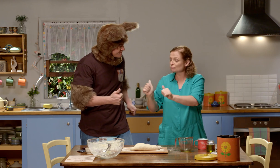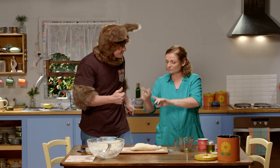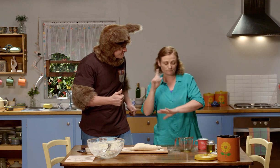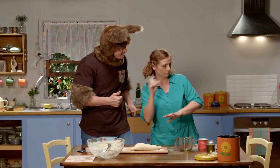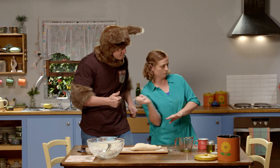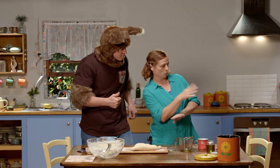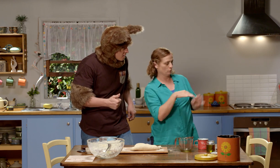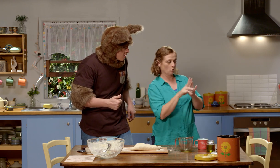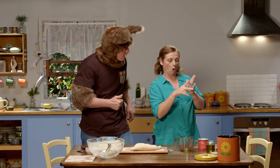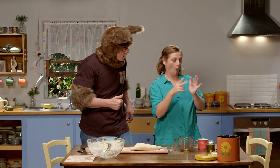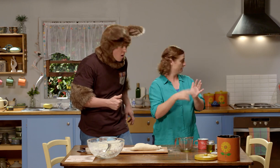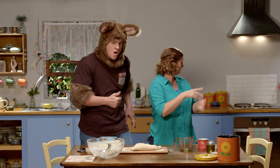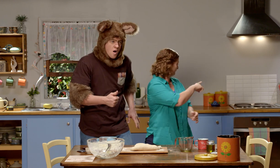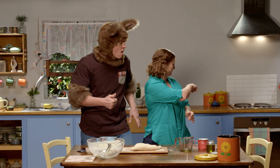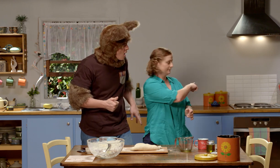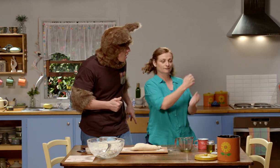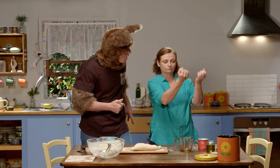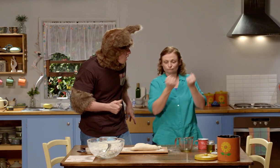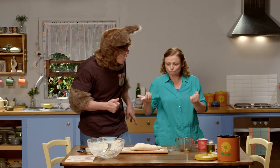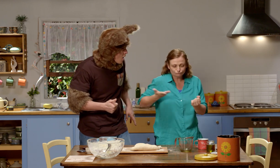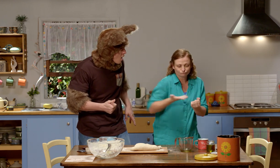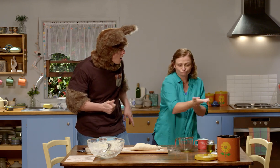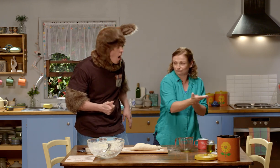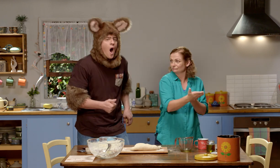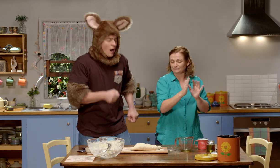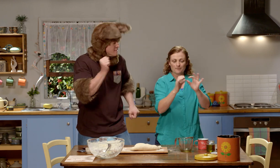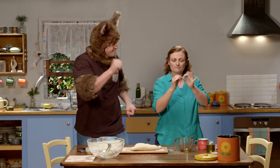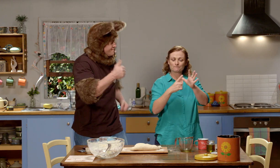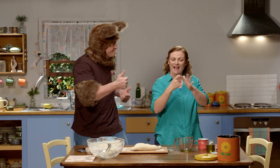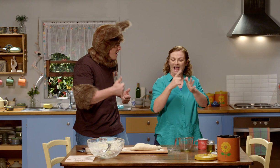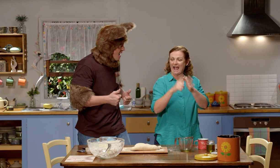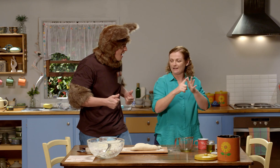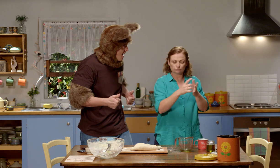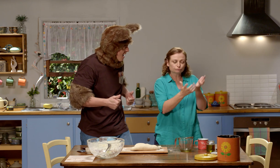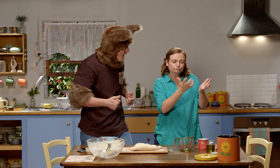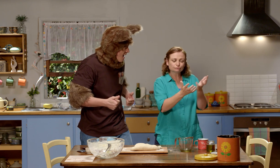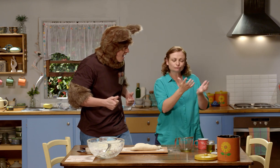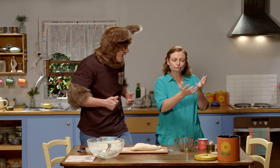and bigger. Once it's rested, we'll then put it in the oven, to bake,